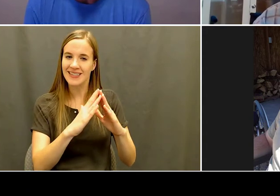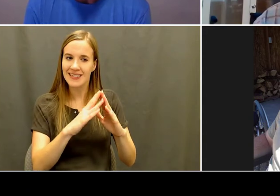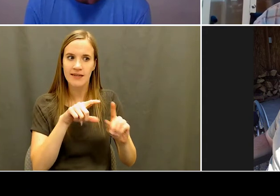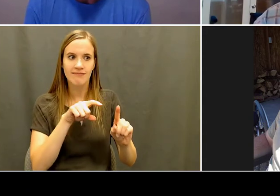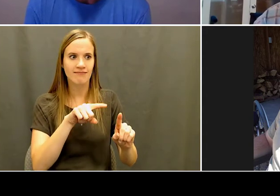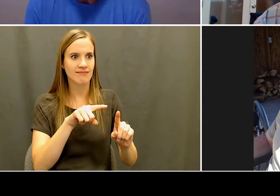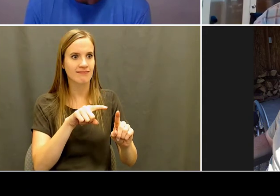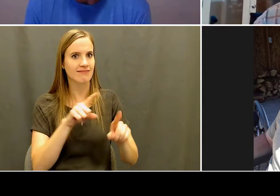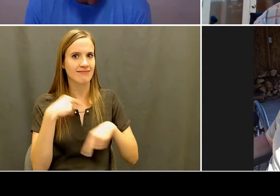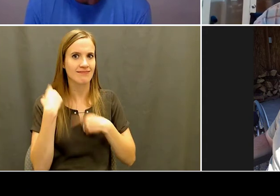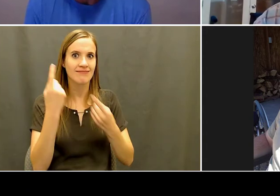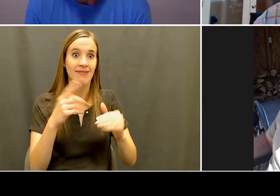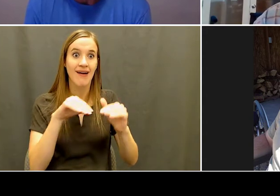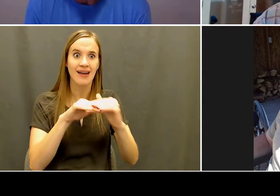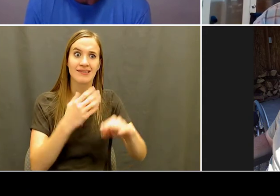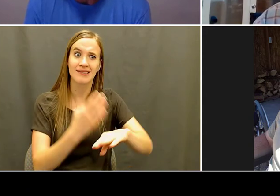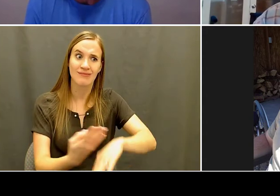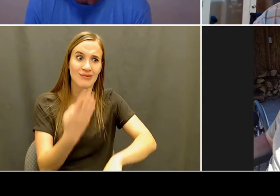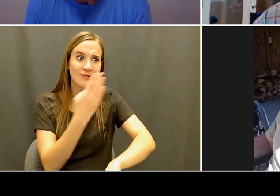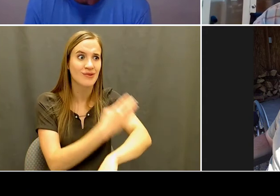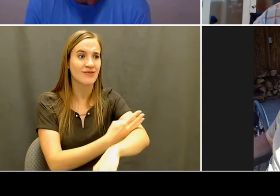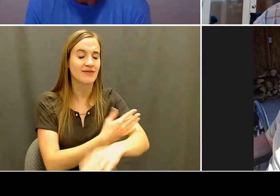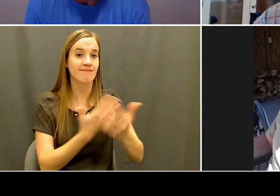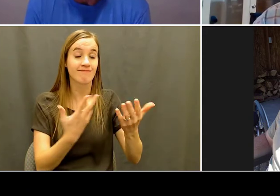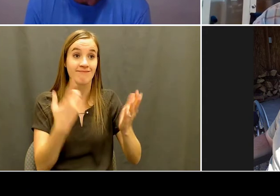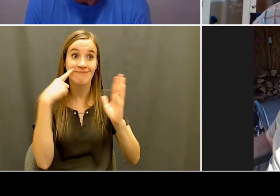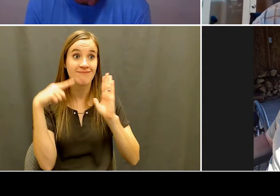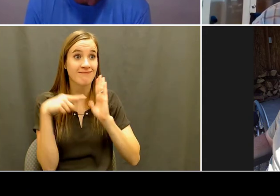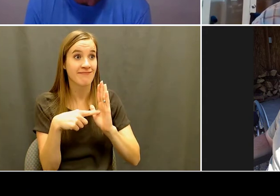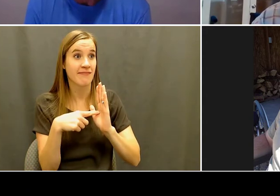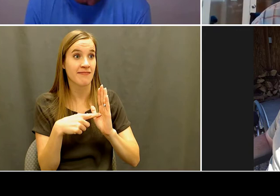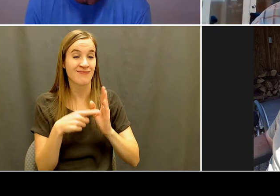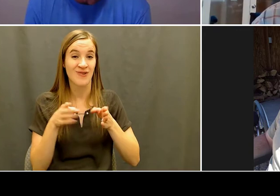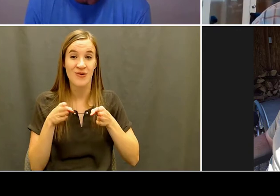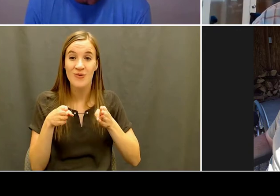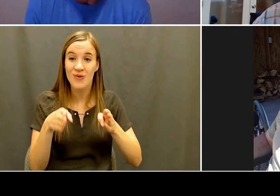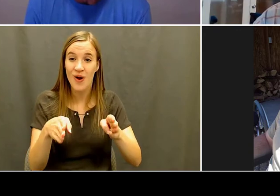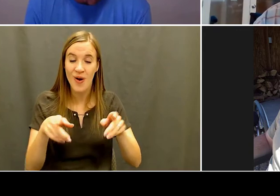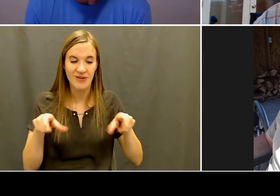of places that have provided our, our kids, you know, great